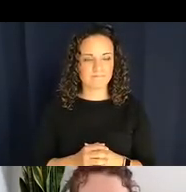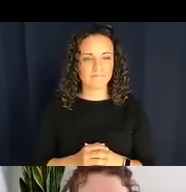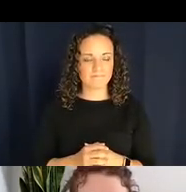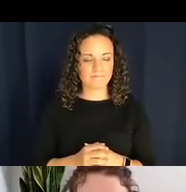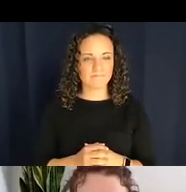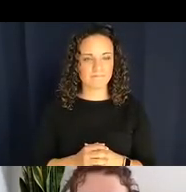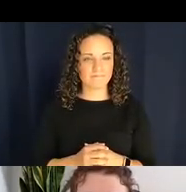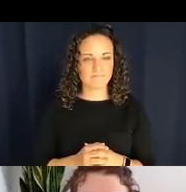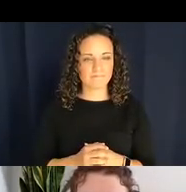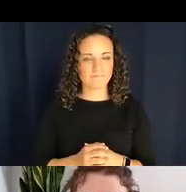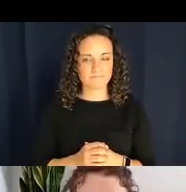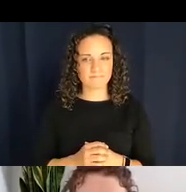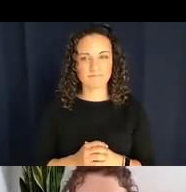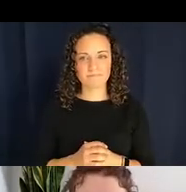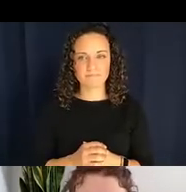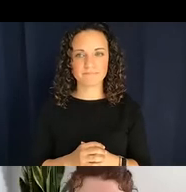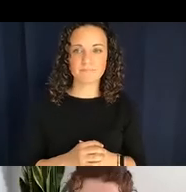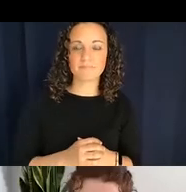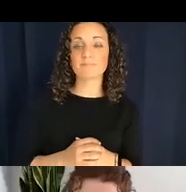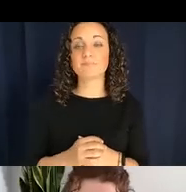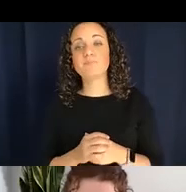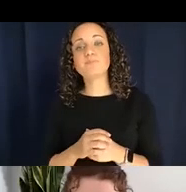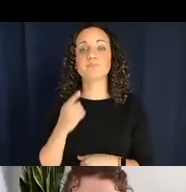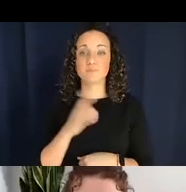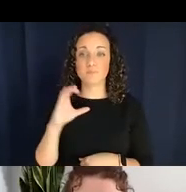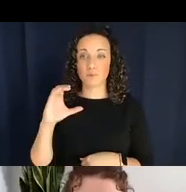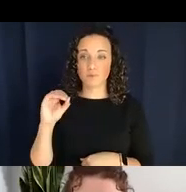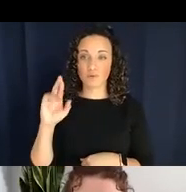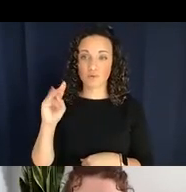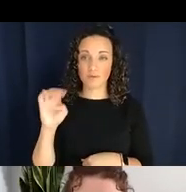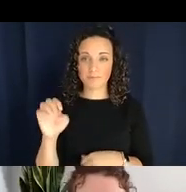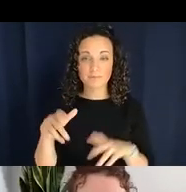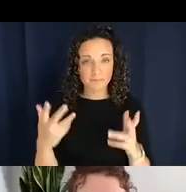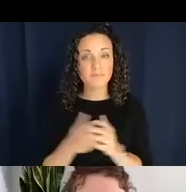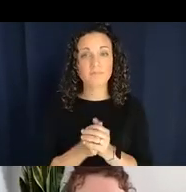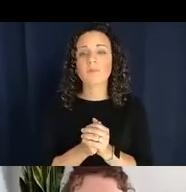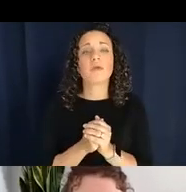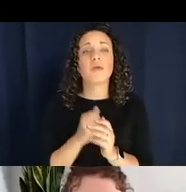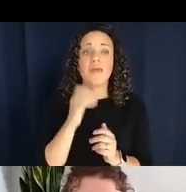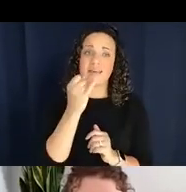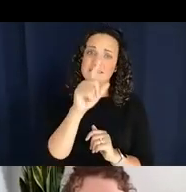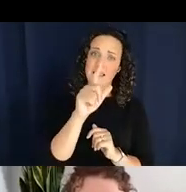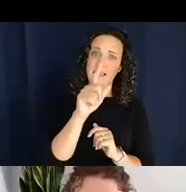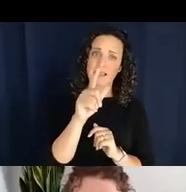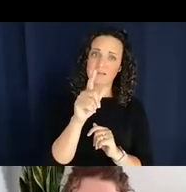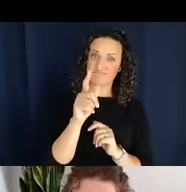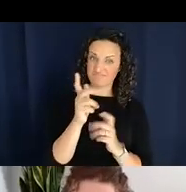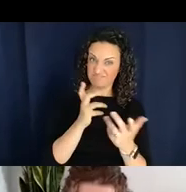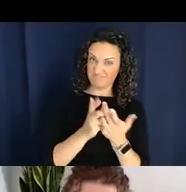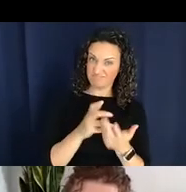Okay so what does ASL status look like in this typology? Well, it's not really an agreed-upon